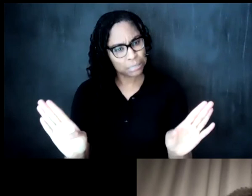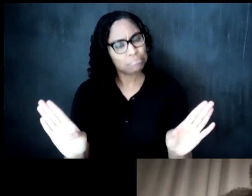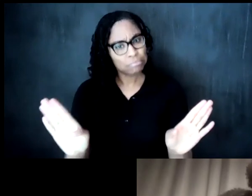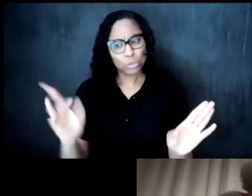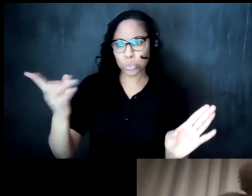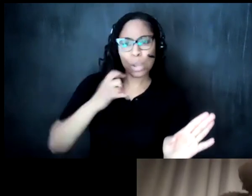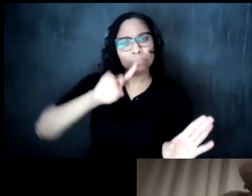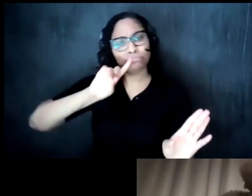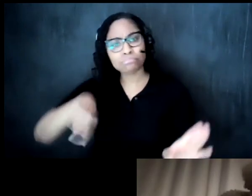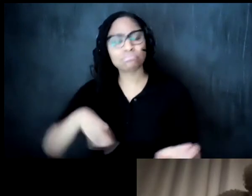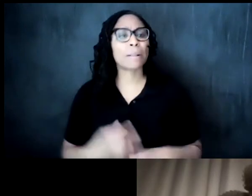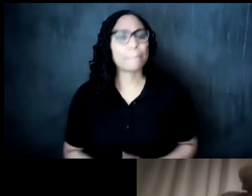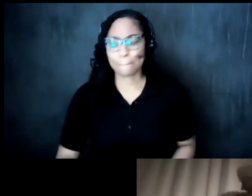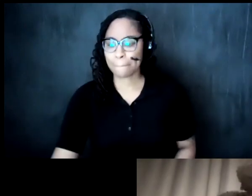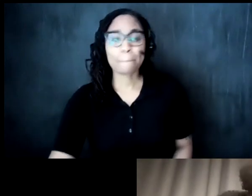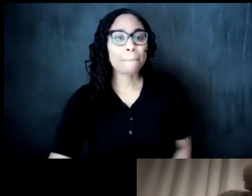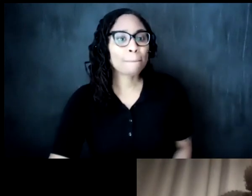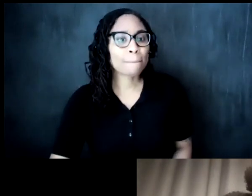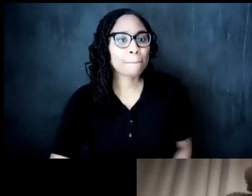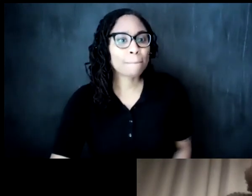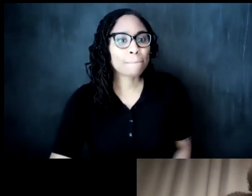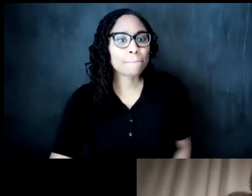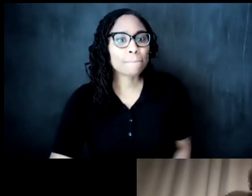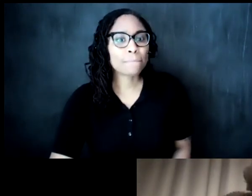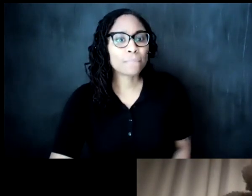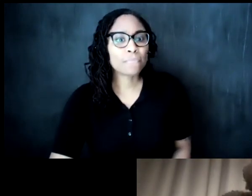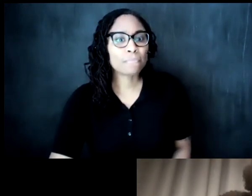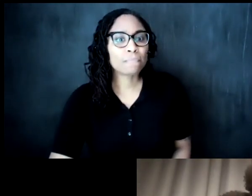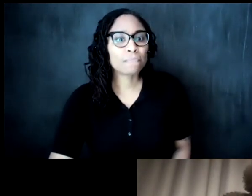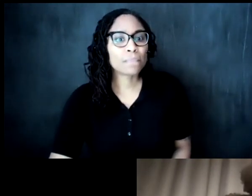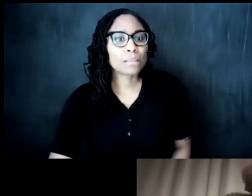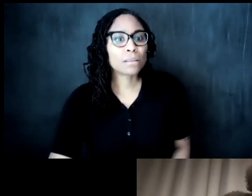um so for you all you know uh at in the audience if you have any questions